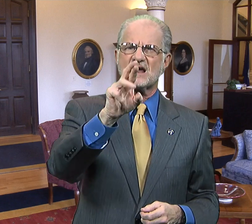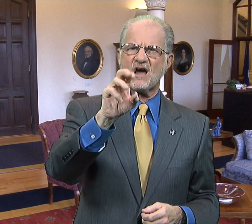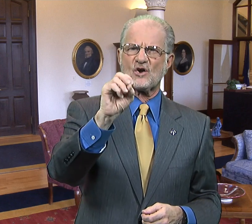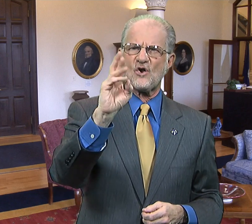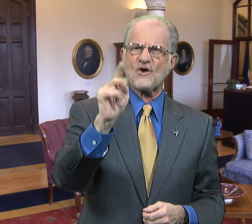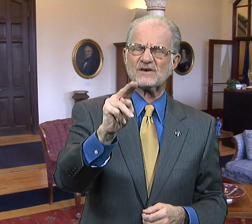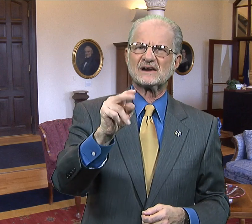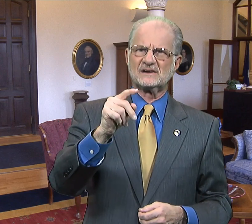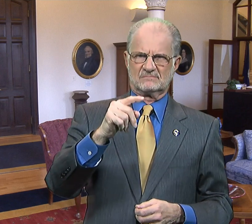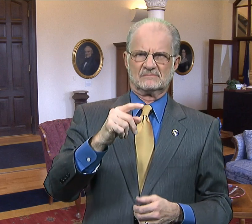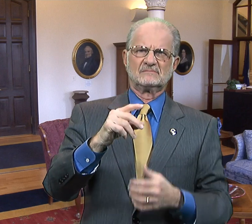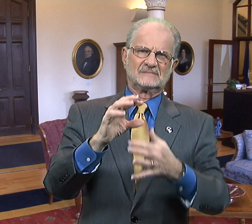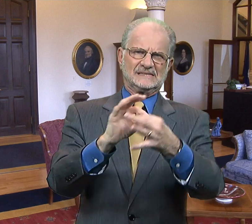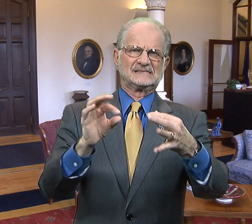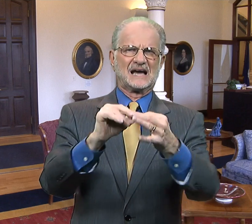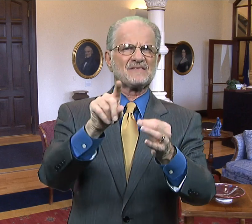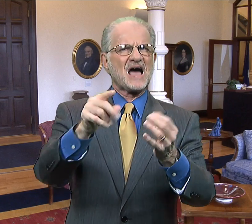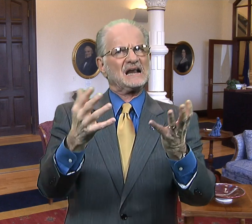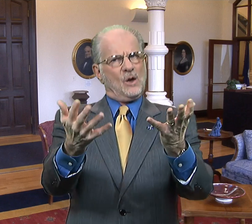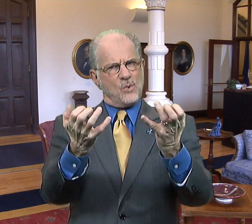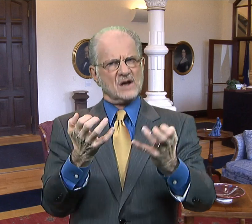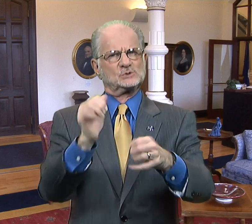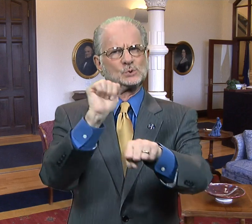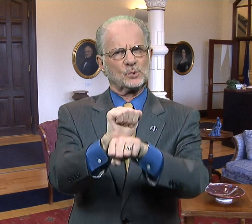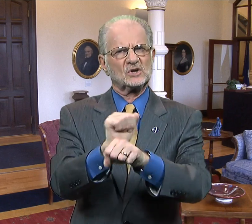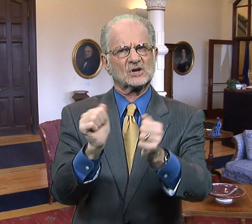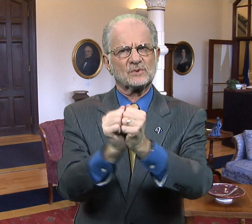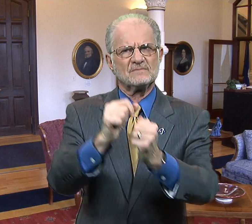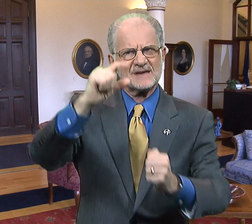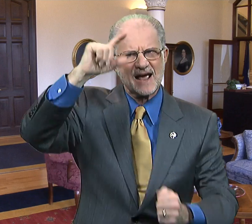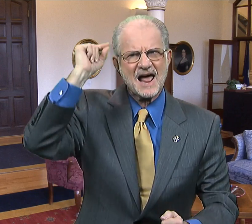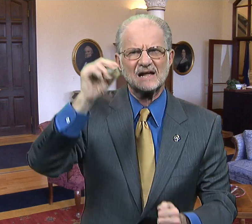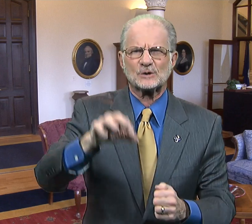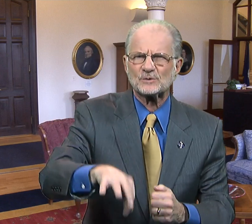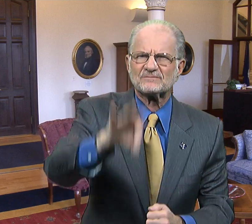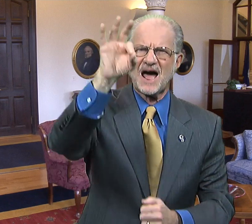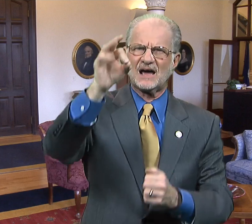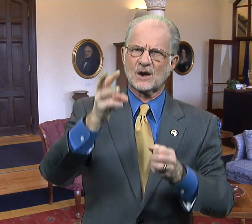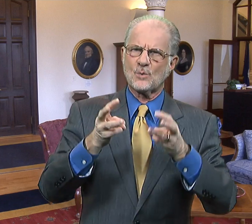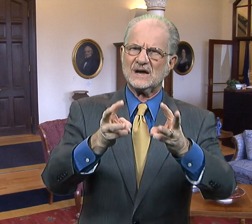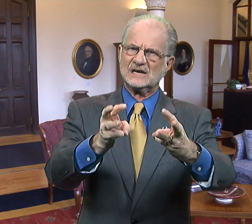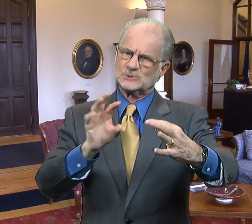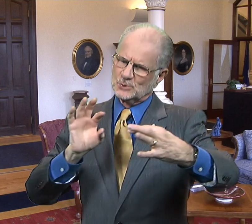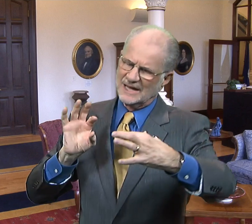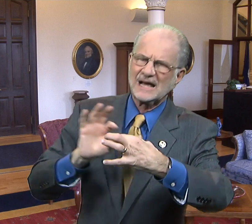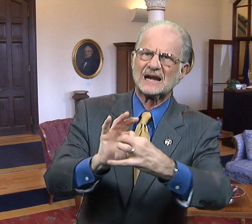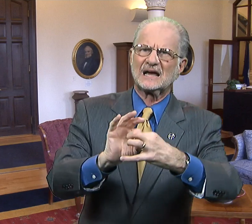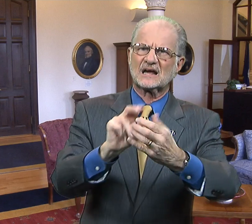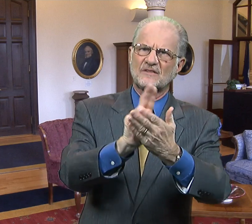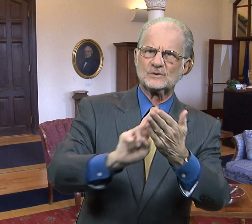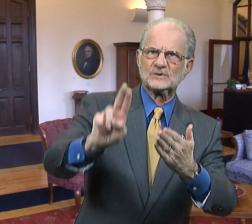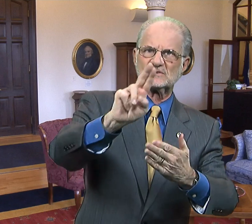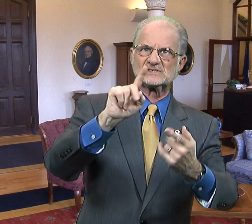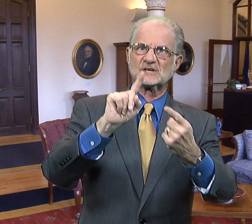Dr. Oren said he wants to work with Gallaudet to find ways to connect the university